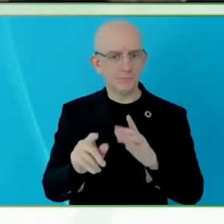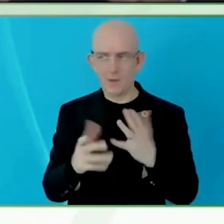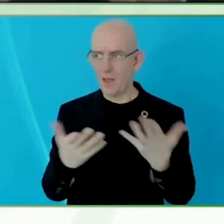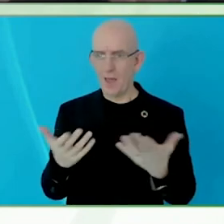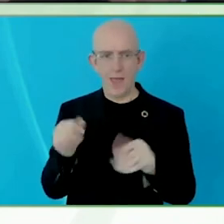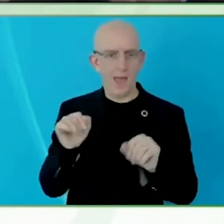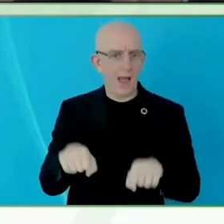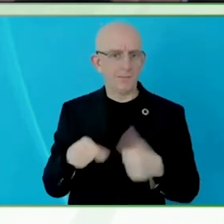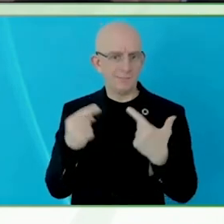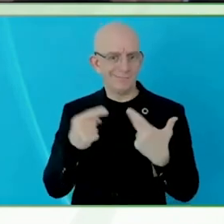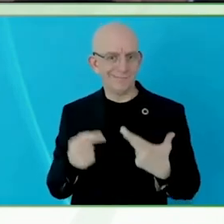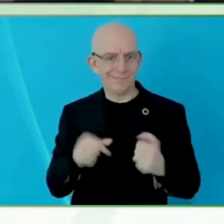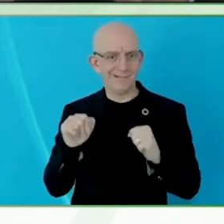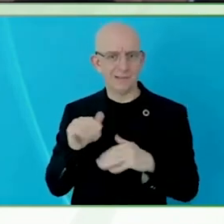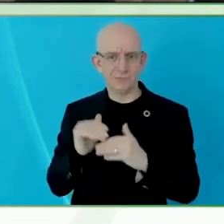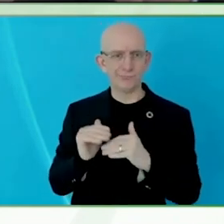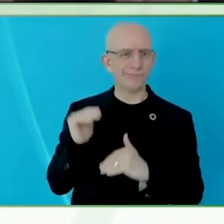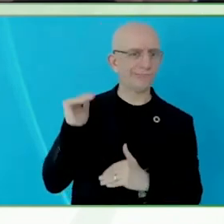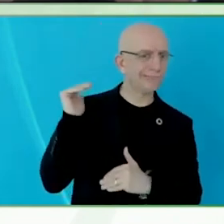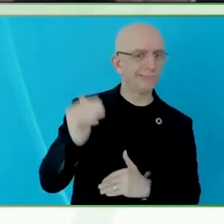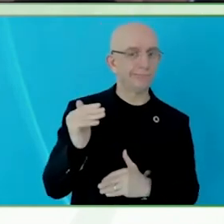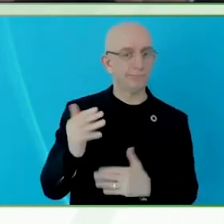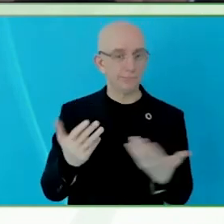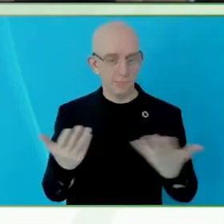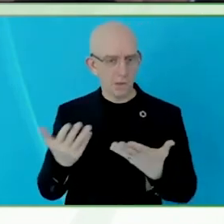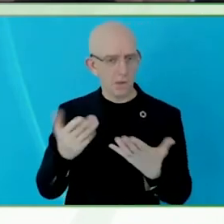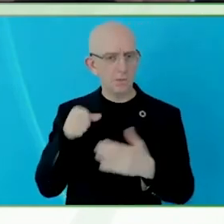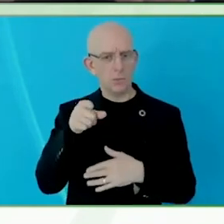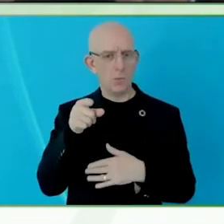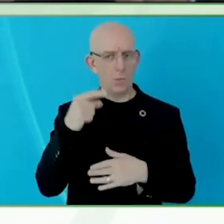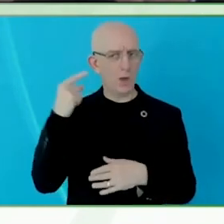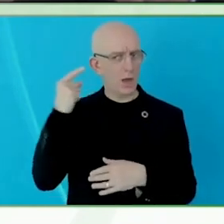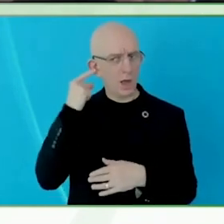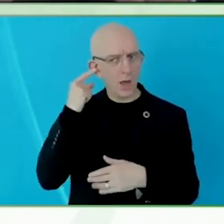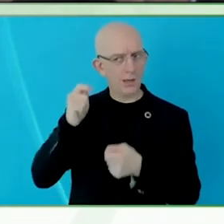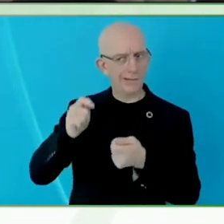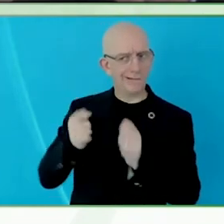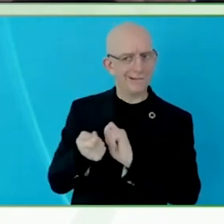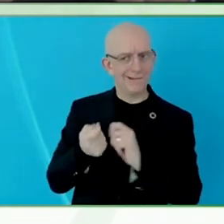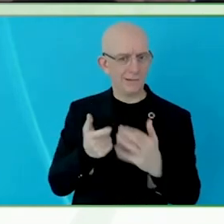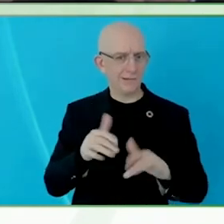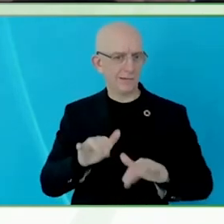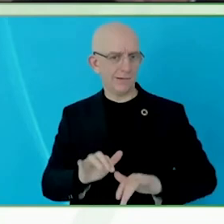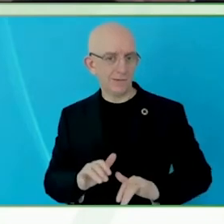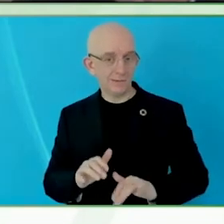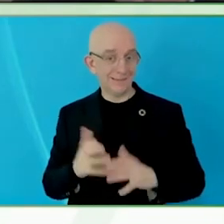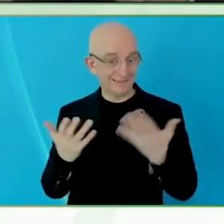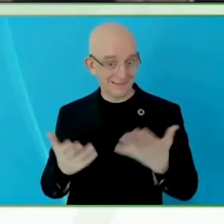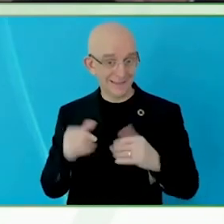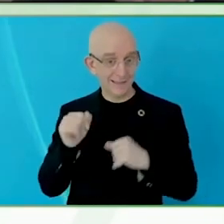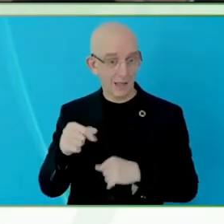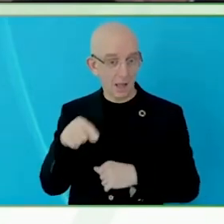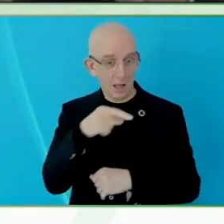To spot anomalies. So how do you think that sonification can be integrated into our education system?